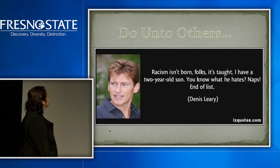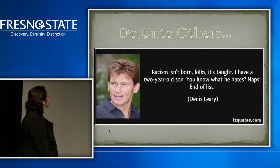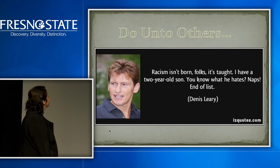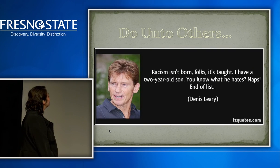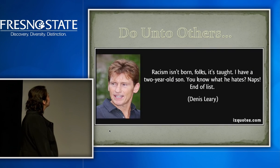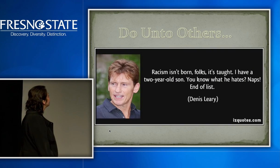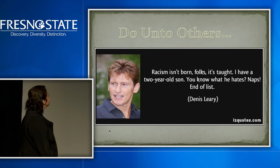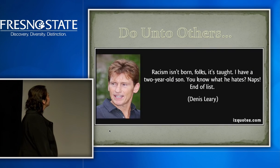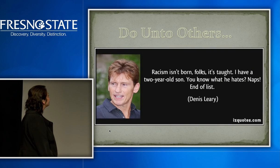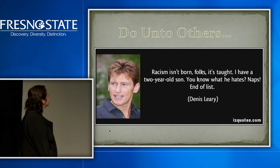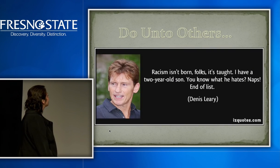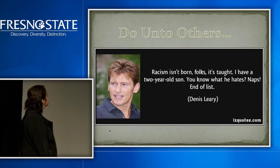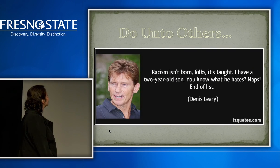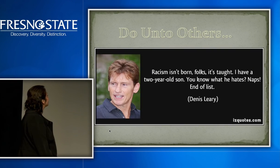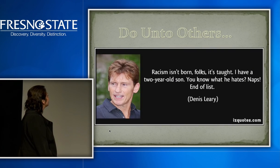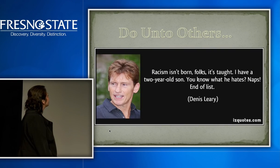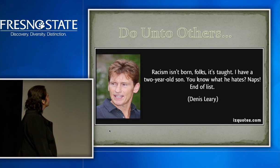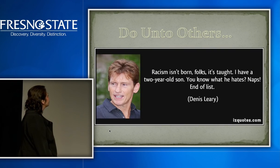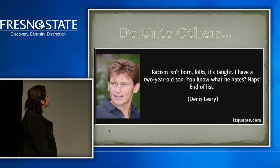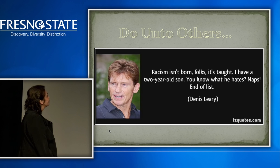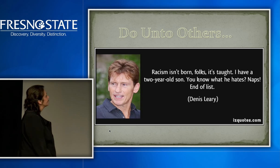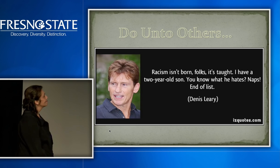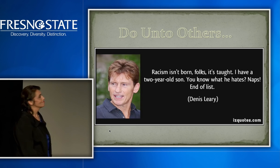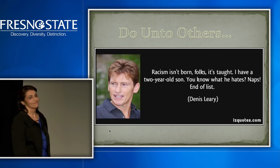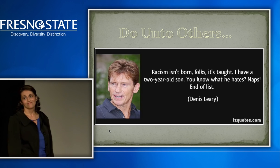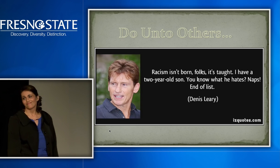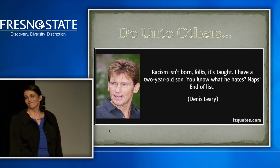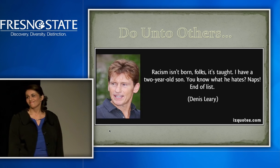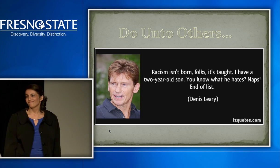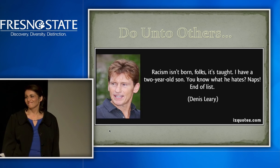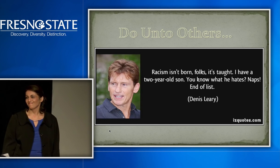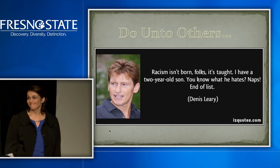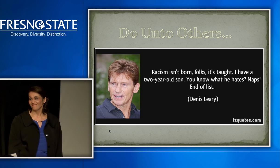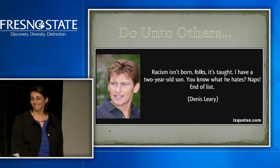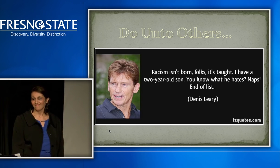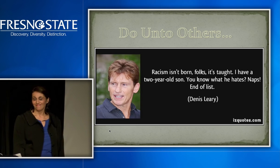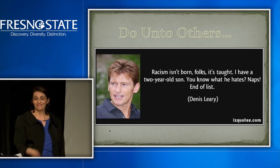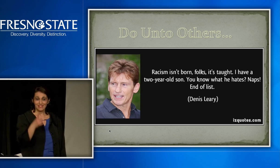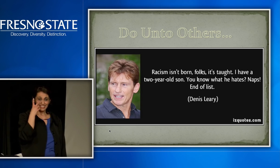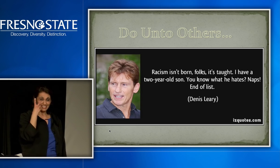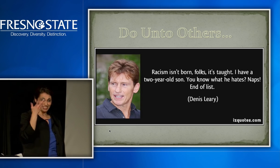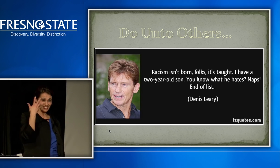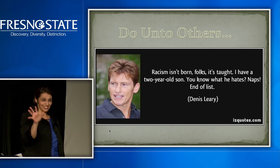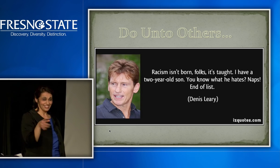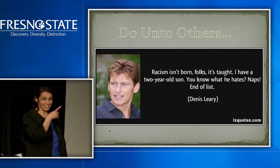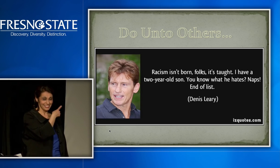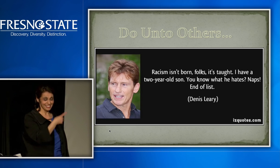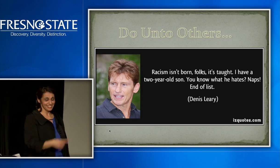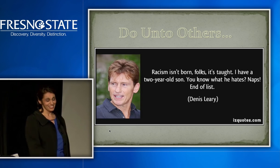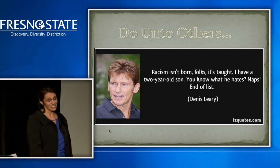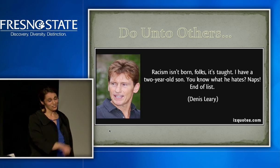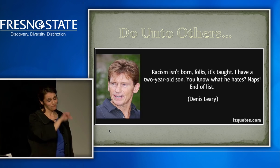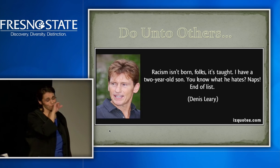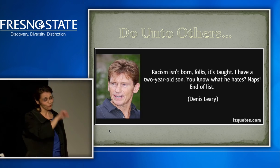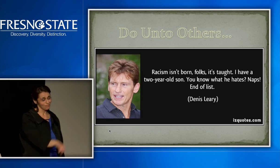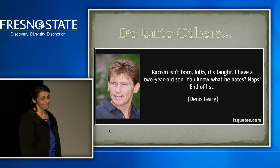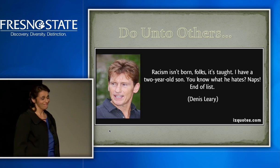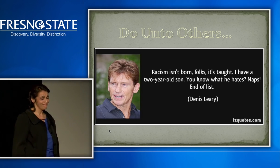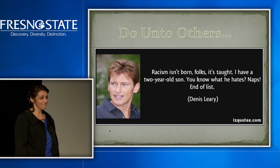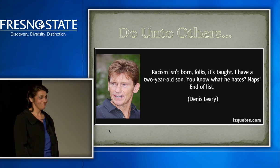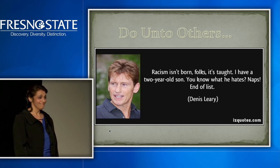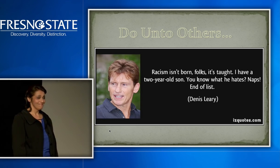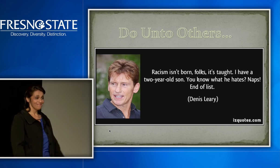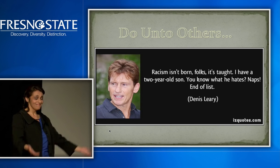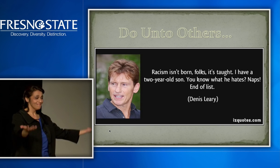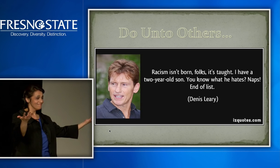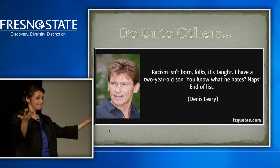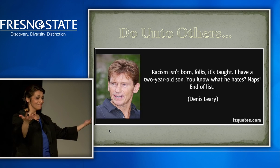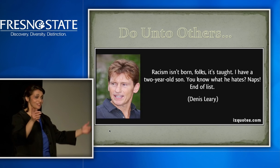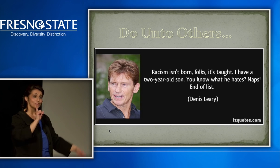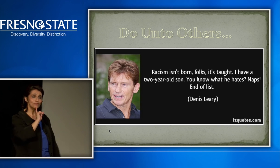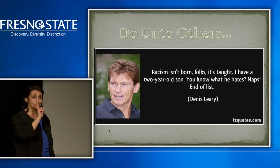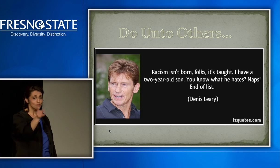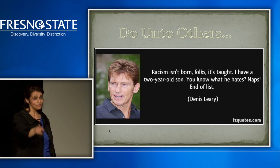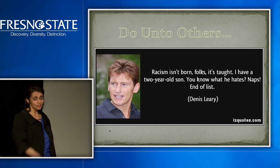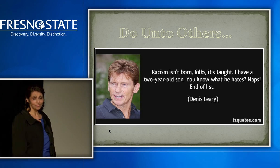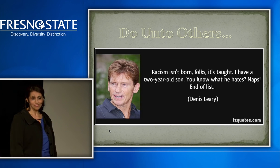Have you seen this, I love this quote.